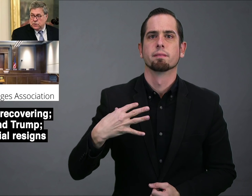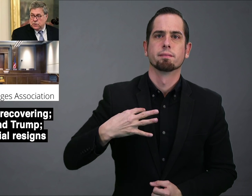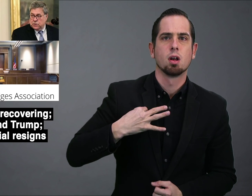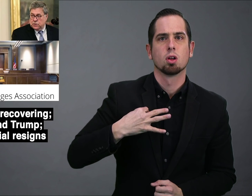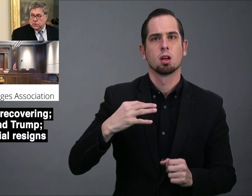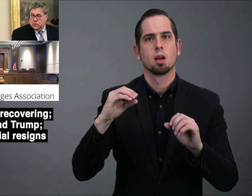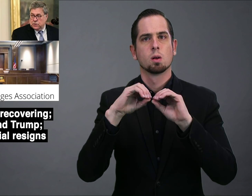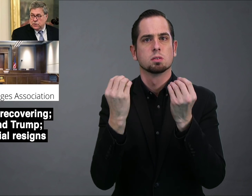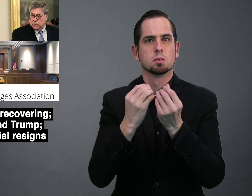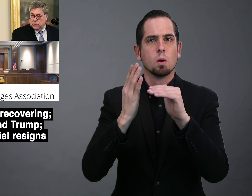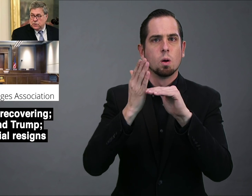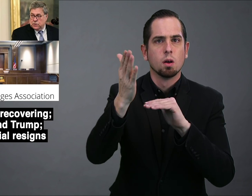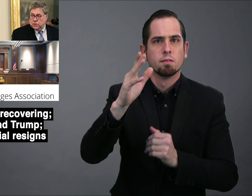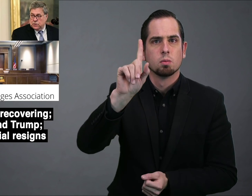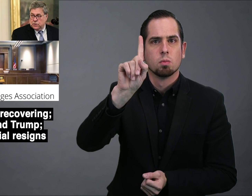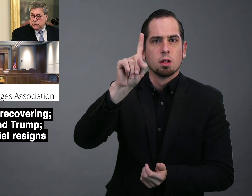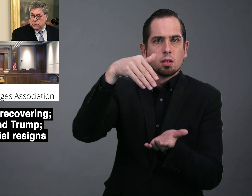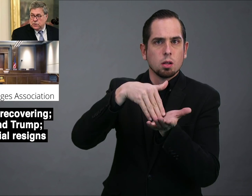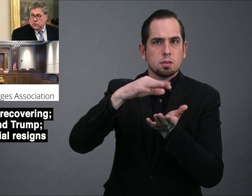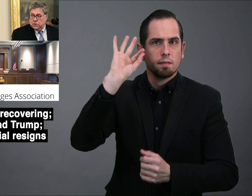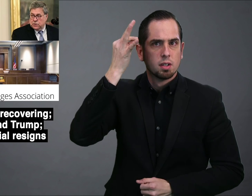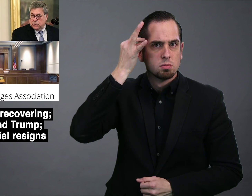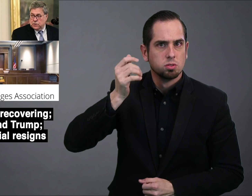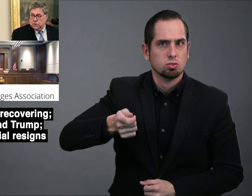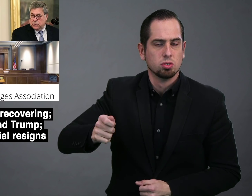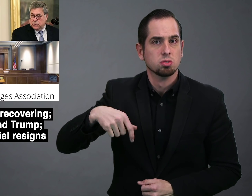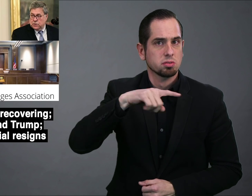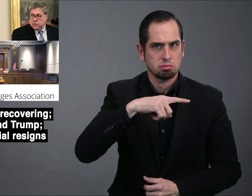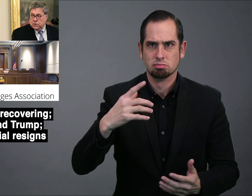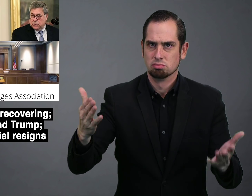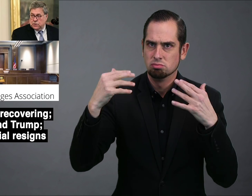a voluntary organization of over 1,000 federal judges,